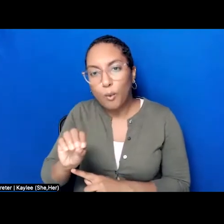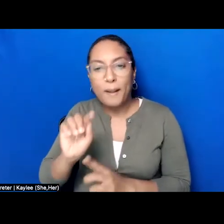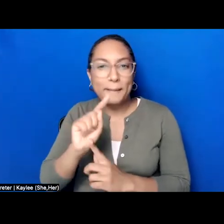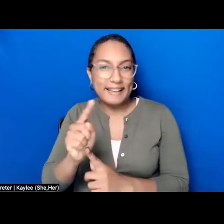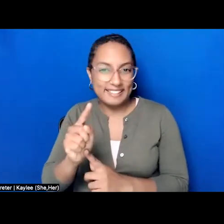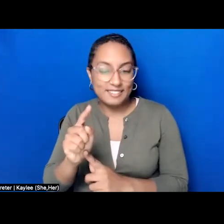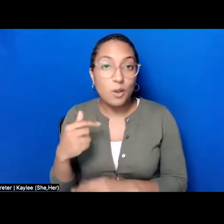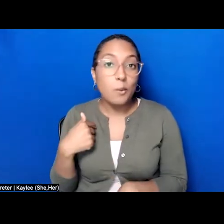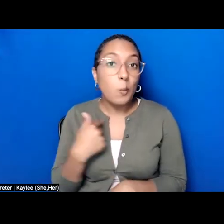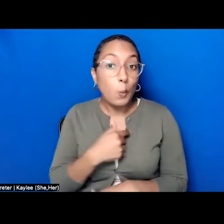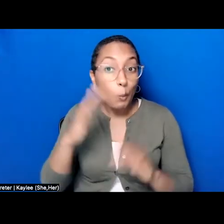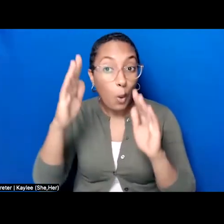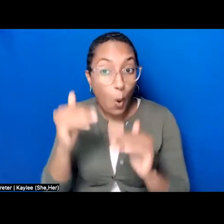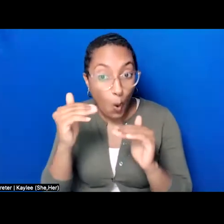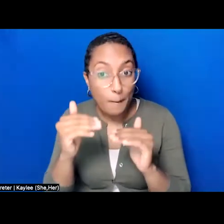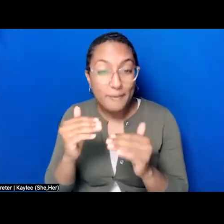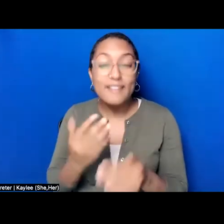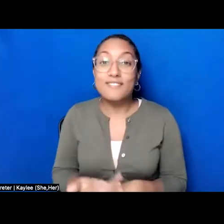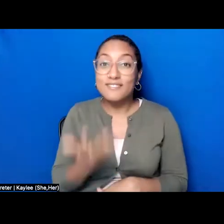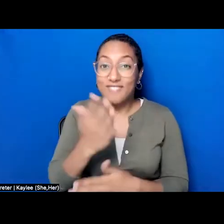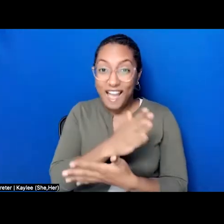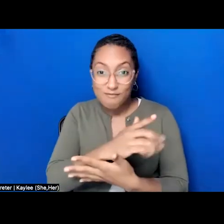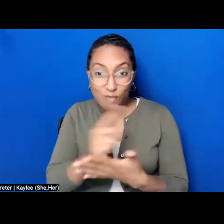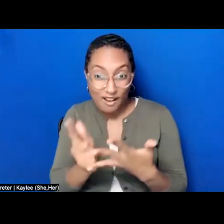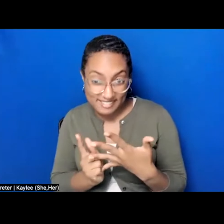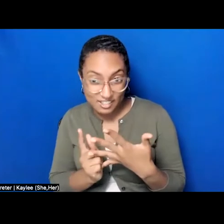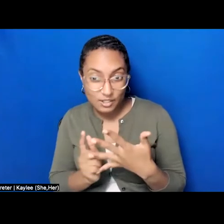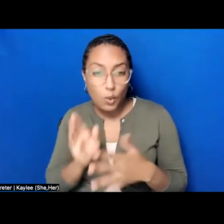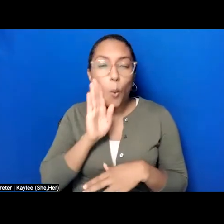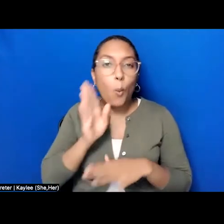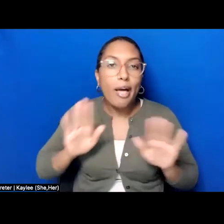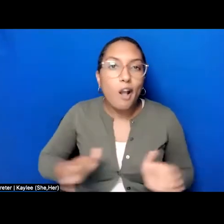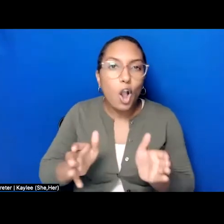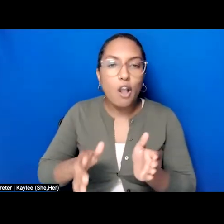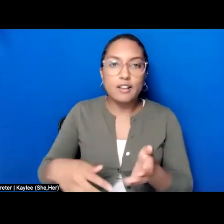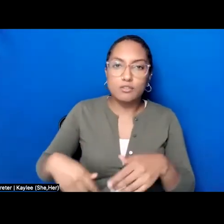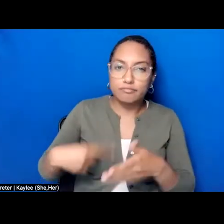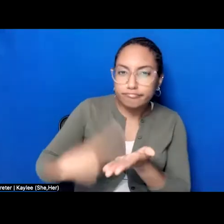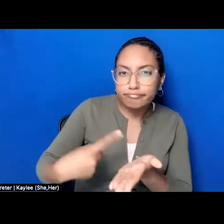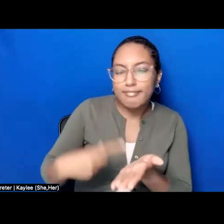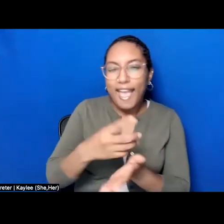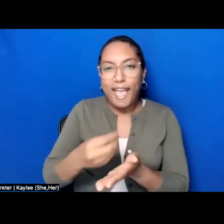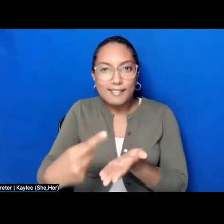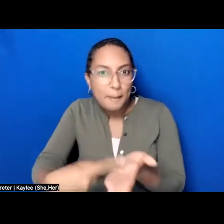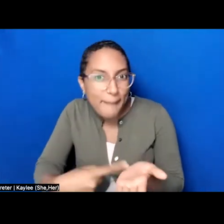series will encourage conversation and debate for people who work in museums, as well as students